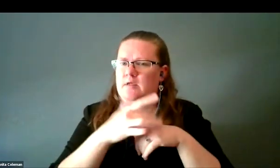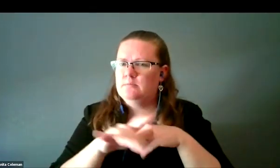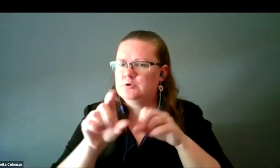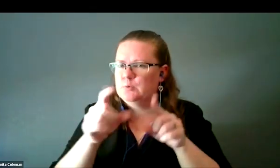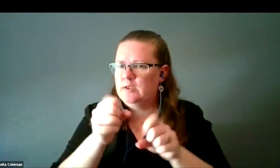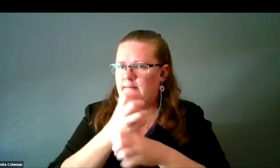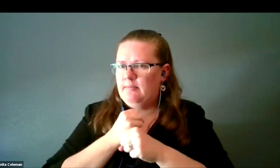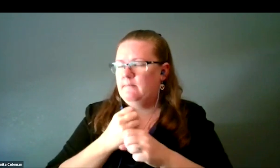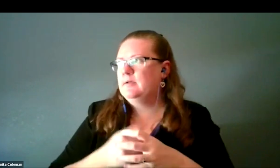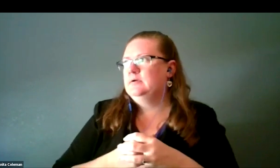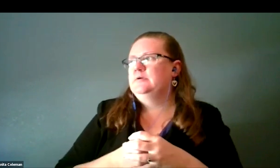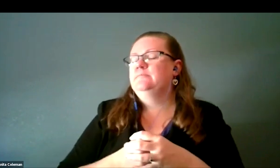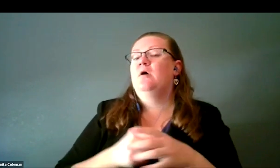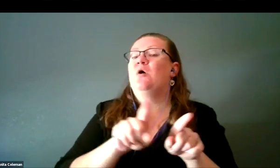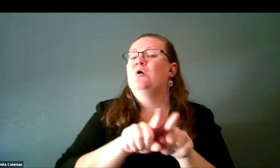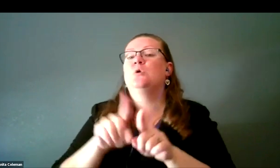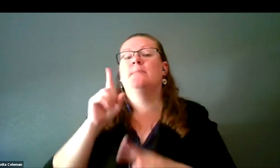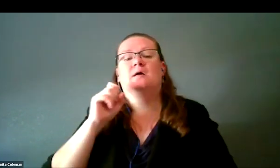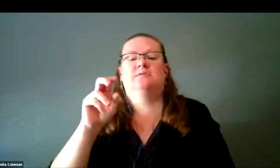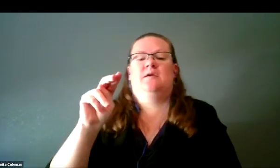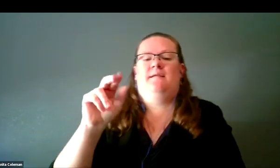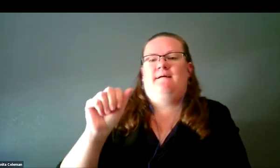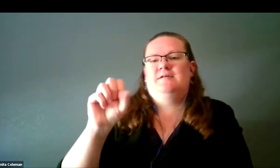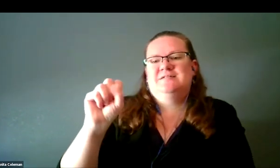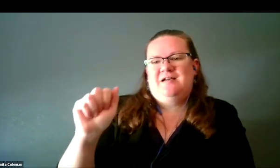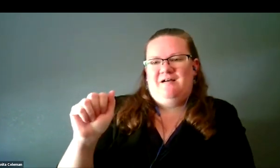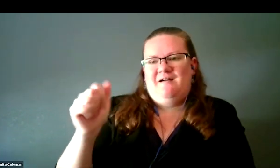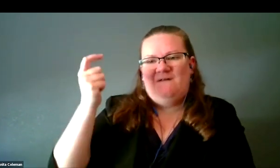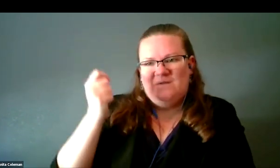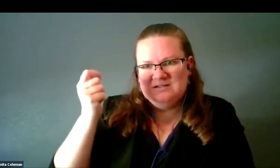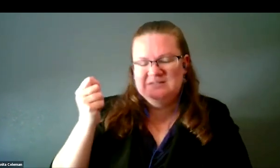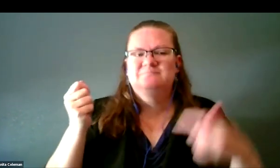I also, because this is NASA funded as well as NSF funded,